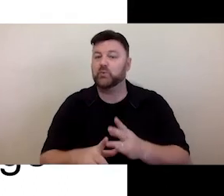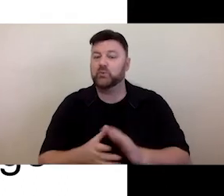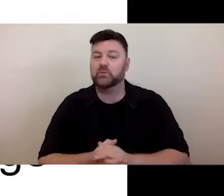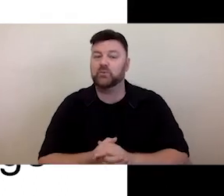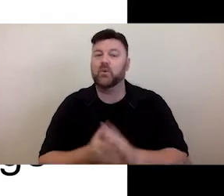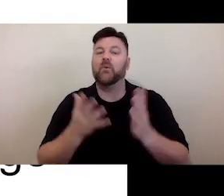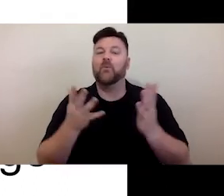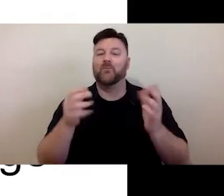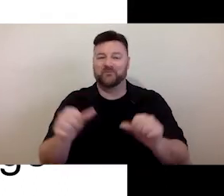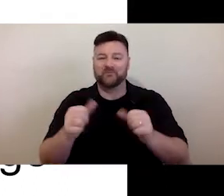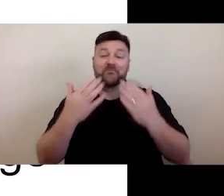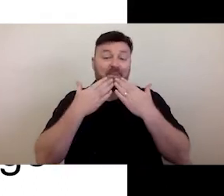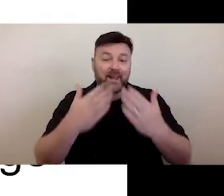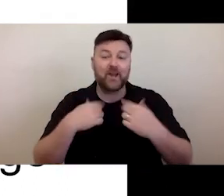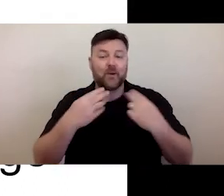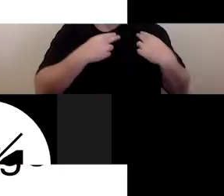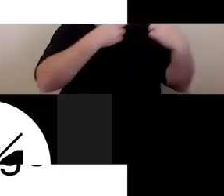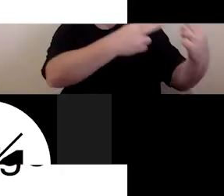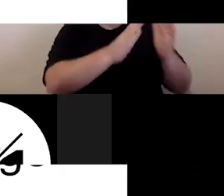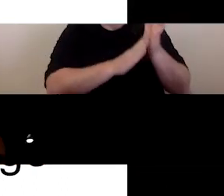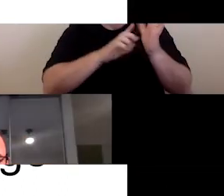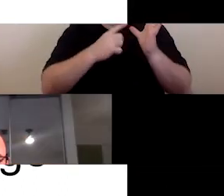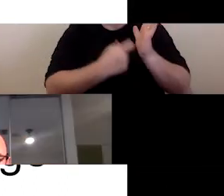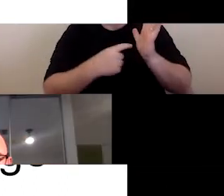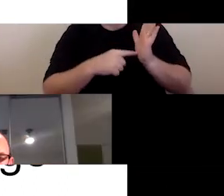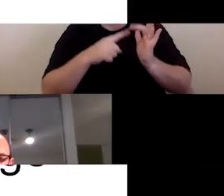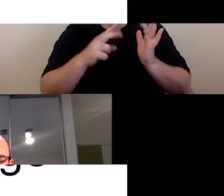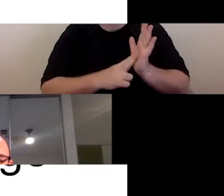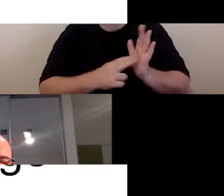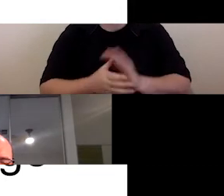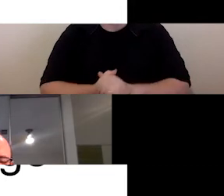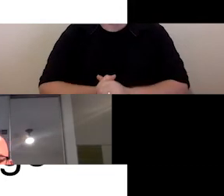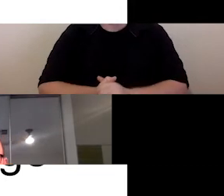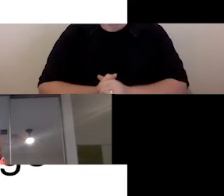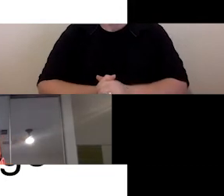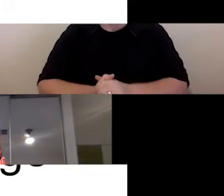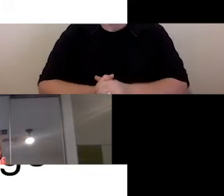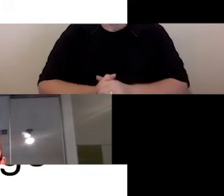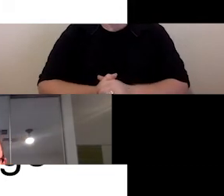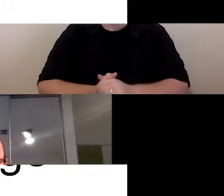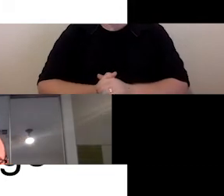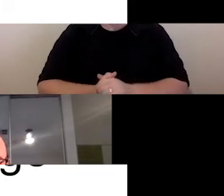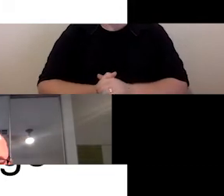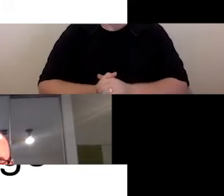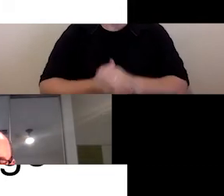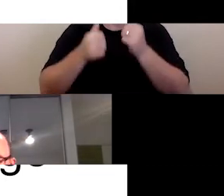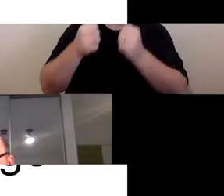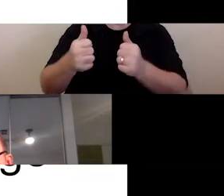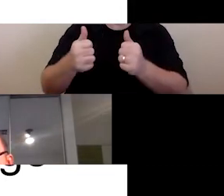hand back to Martin now. Thank you, Jody.